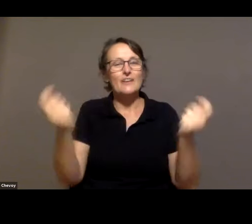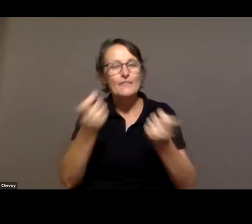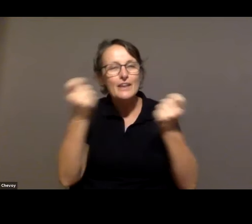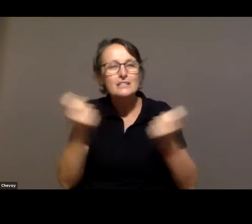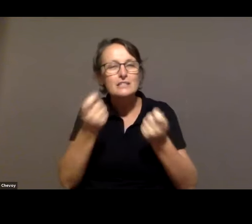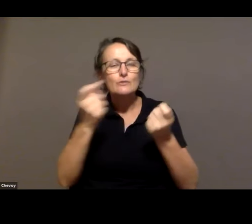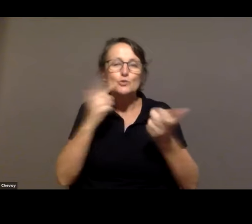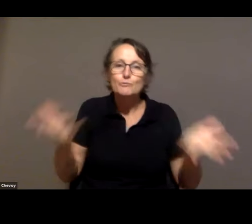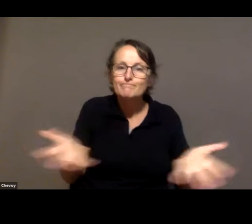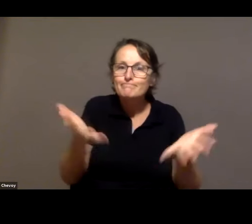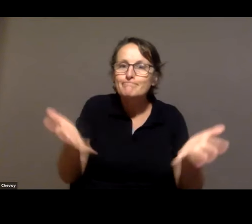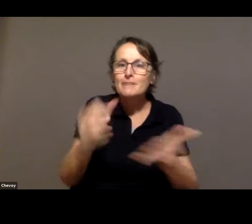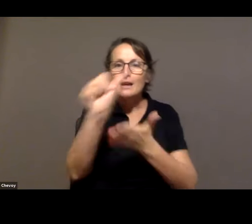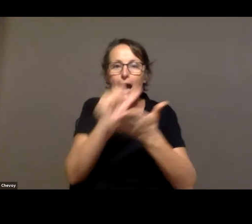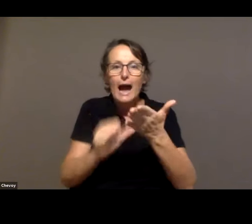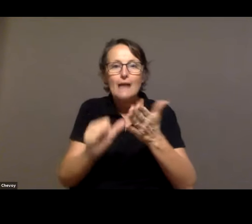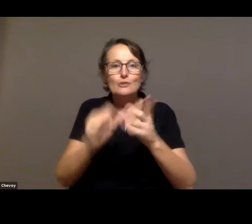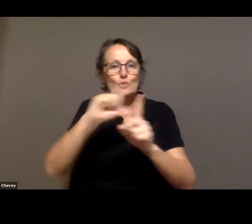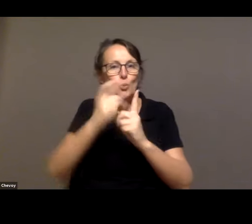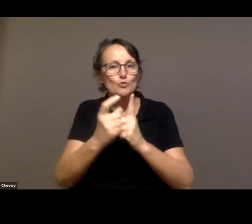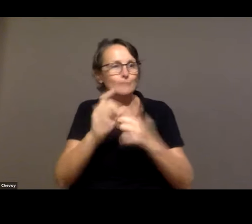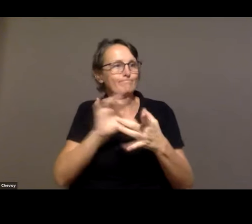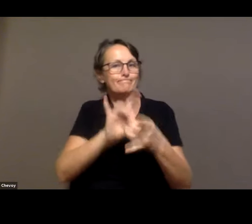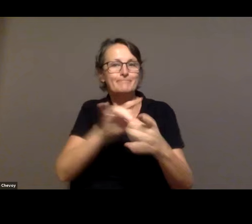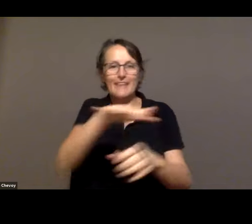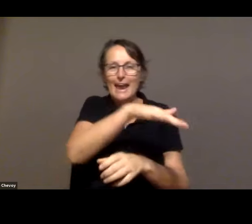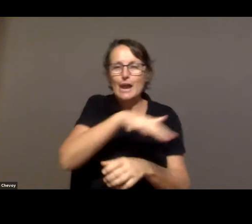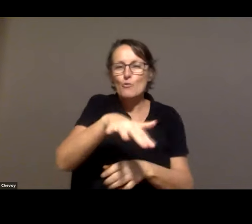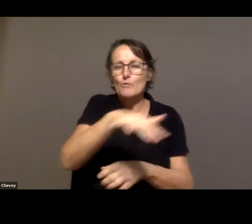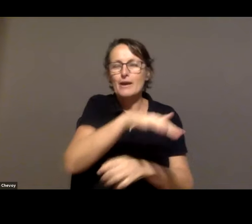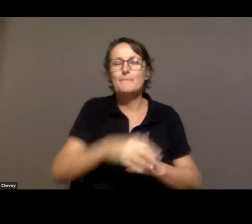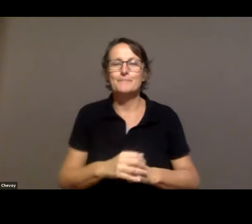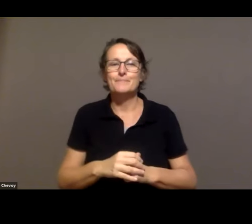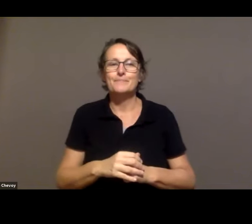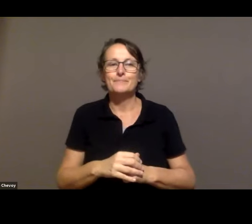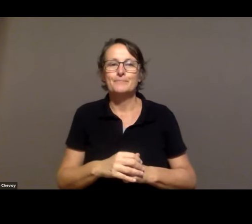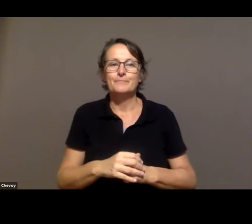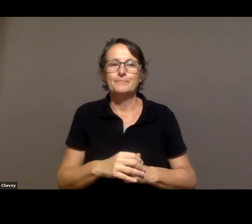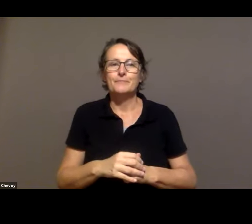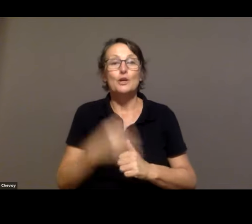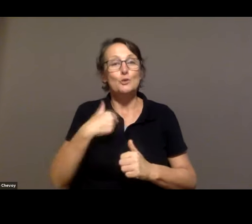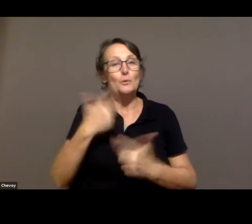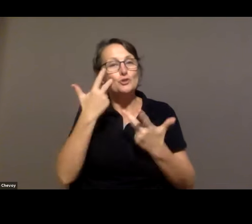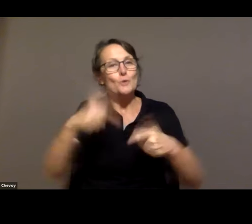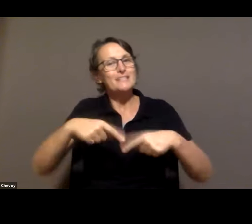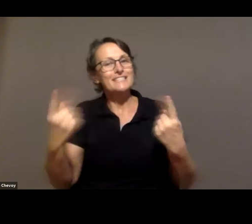creative director of Cementa, which is an organisation and festival committed to cultivating contemporary art culture specific to